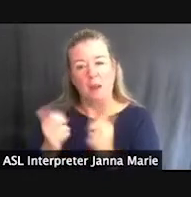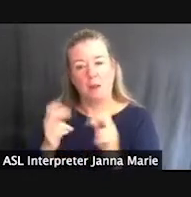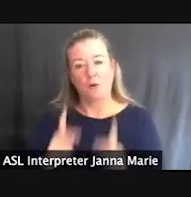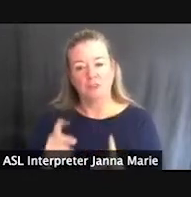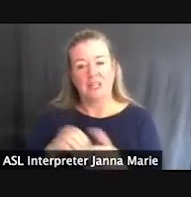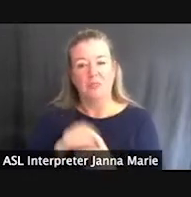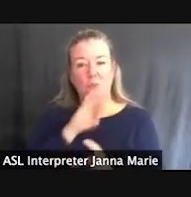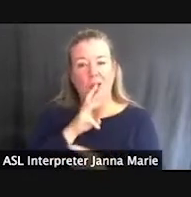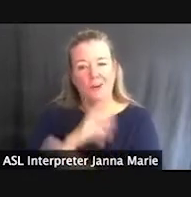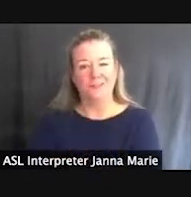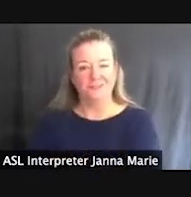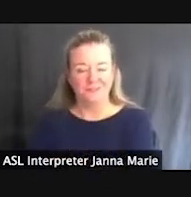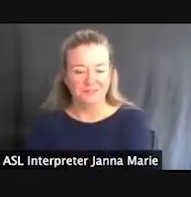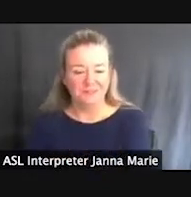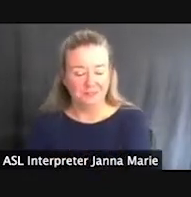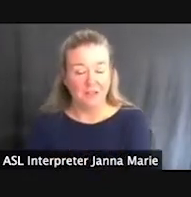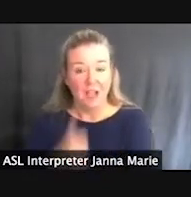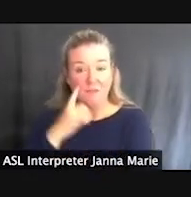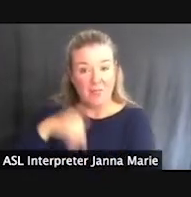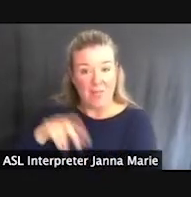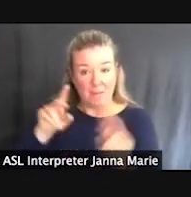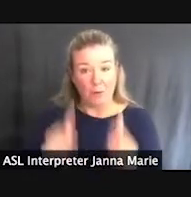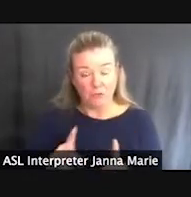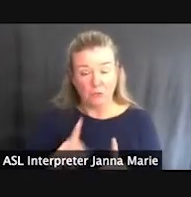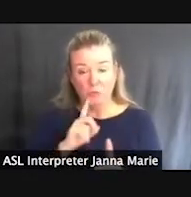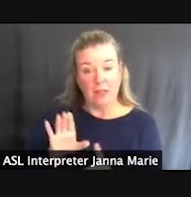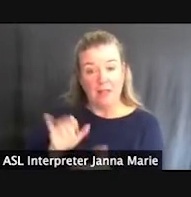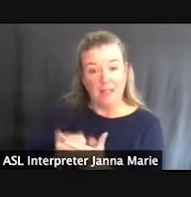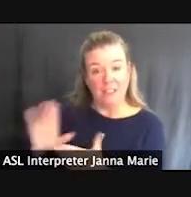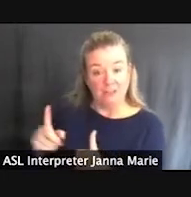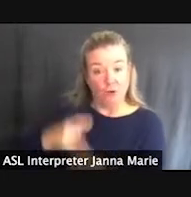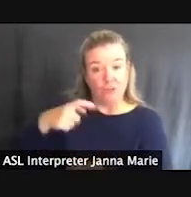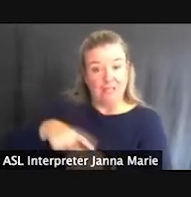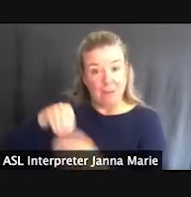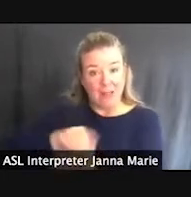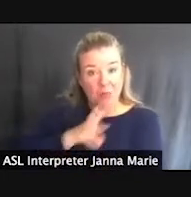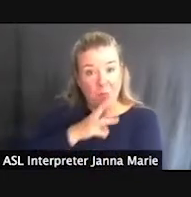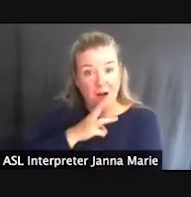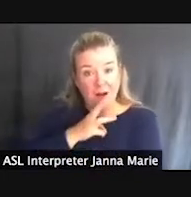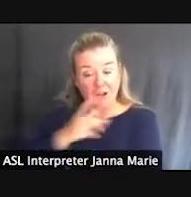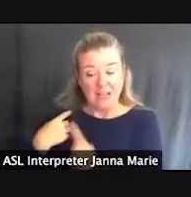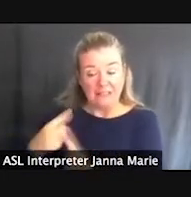And really for this person, it was it was really his first time in the water since an accident that he was in several years before.